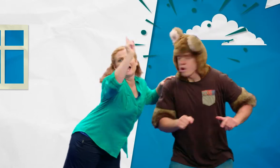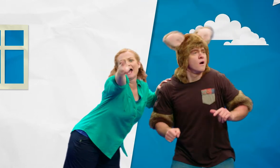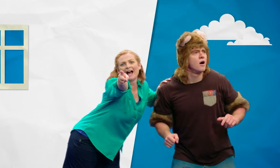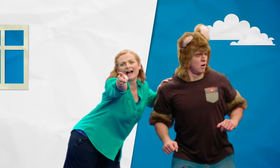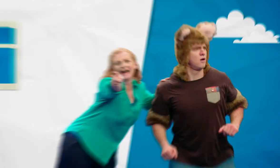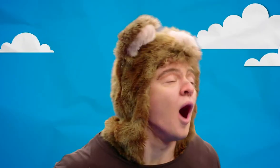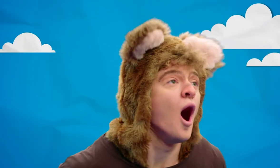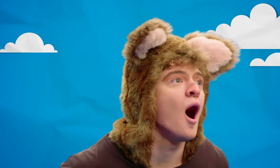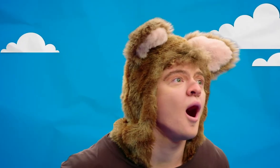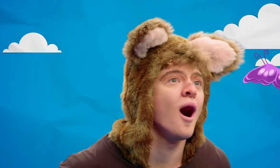Look!